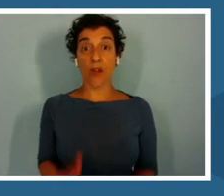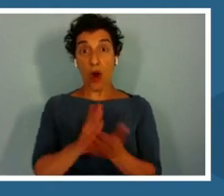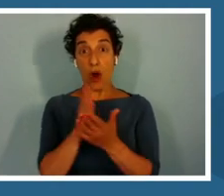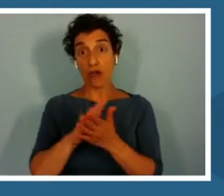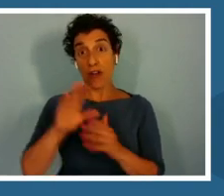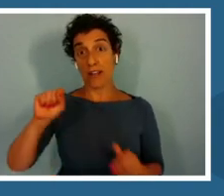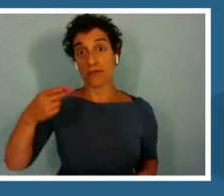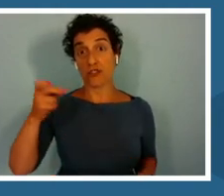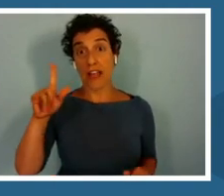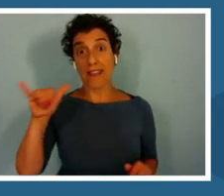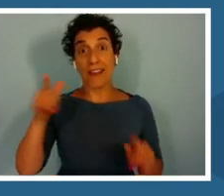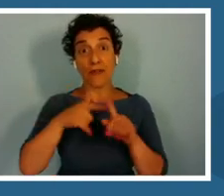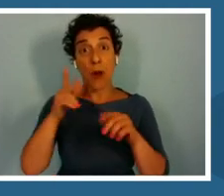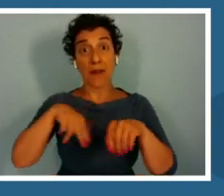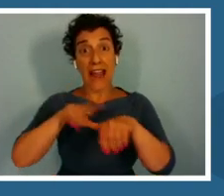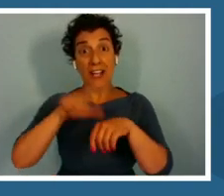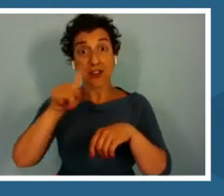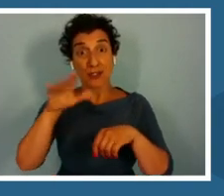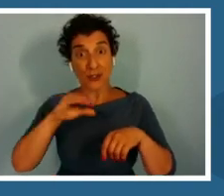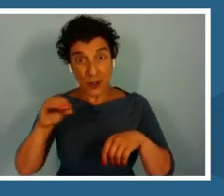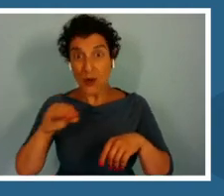Shelley come -- we are definitely going to work together at sometime.